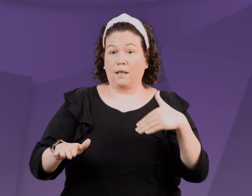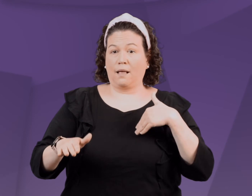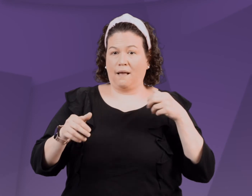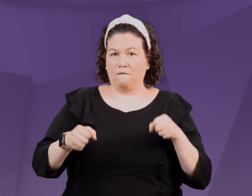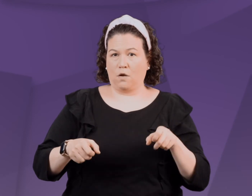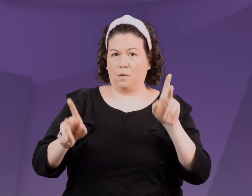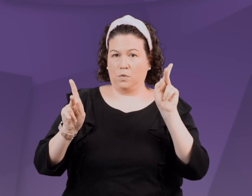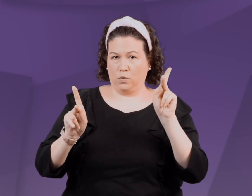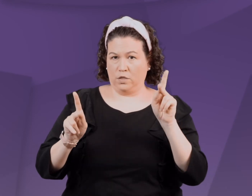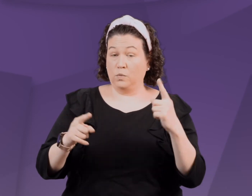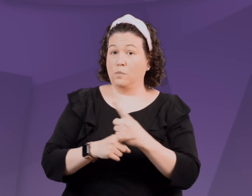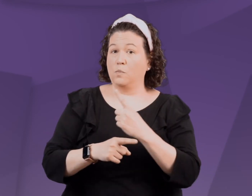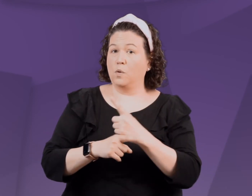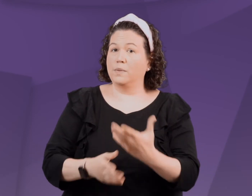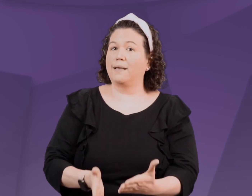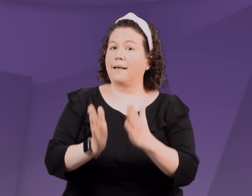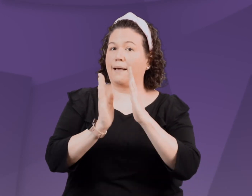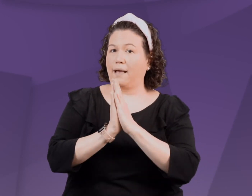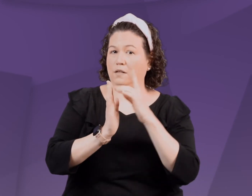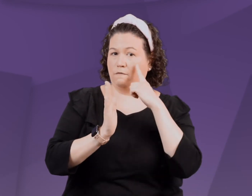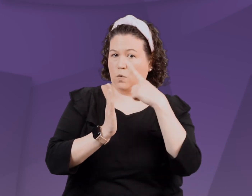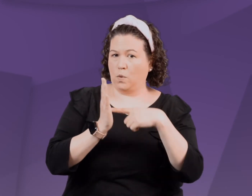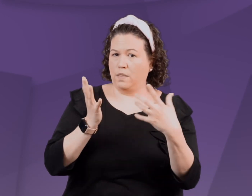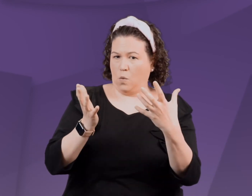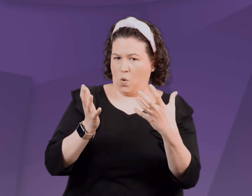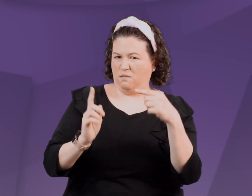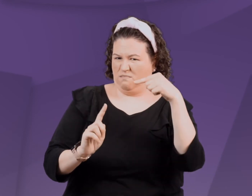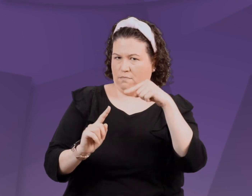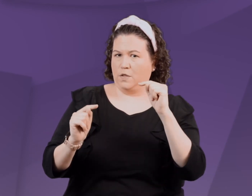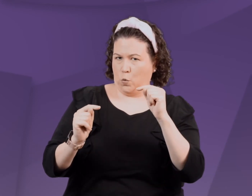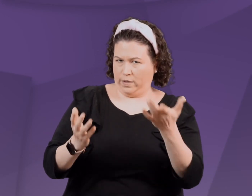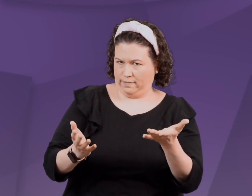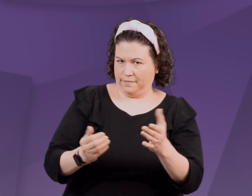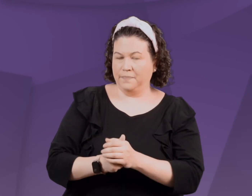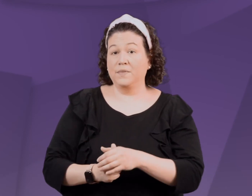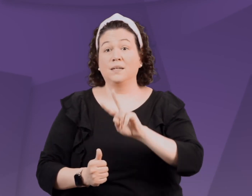The first child has an opportunity to appropriately ask for what they want.